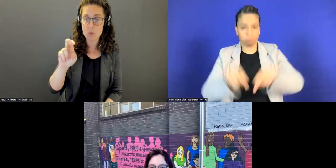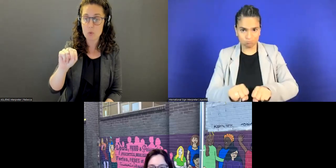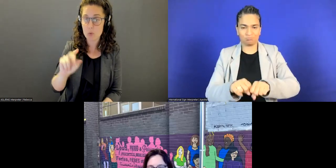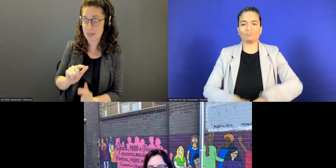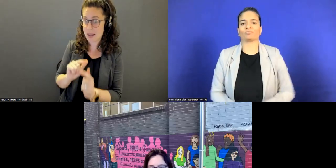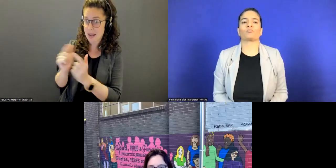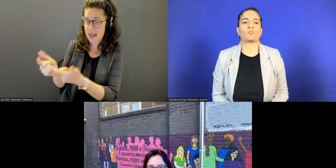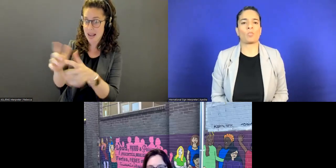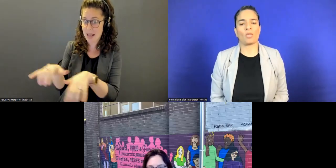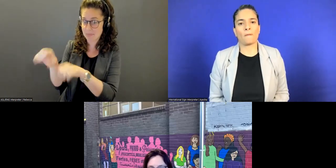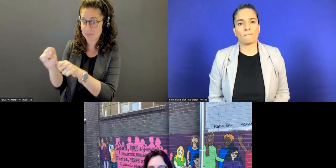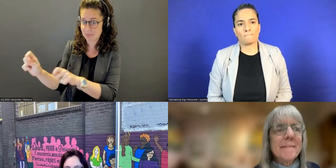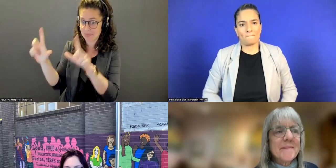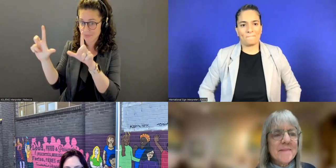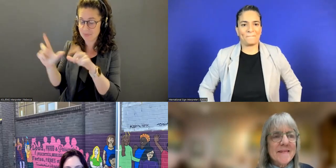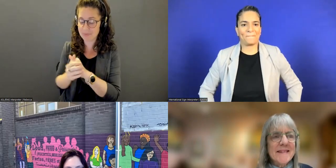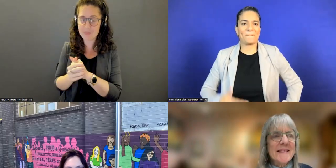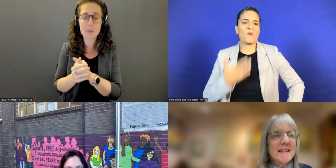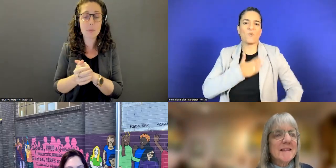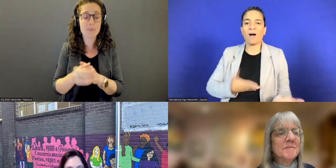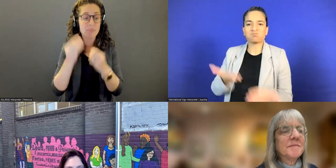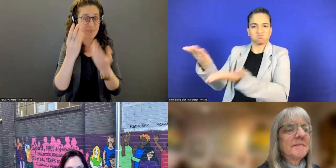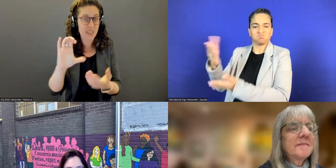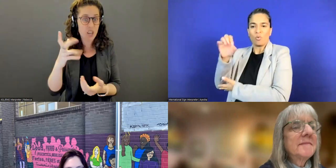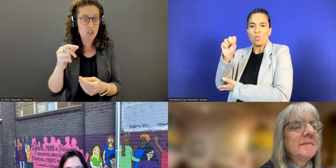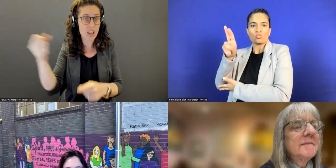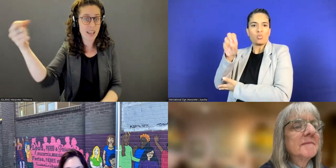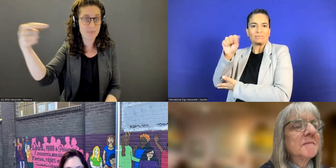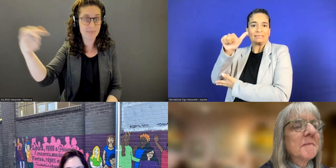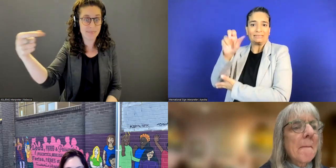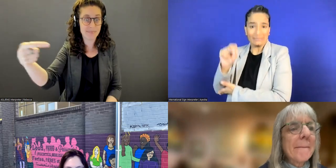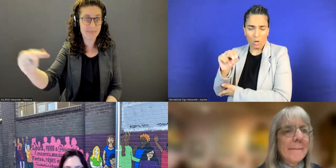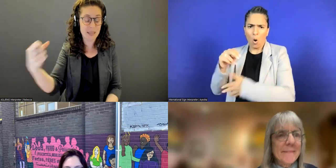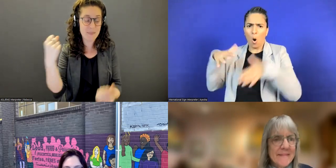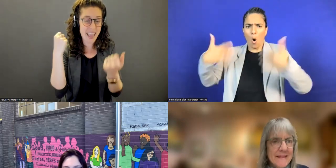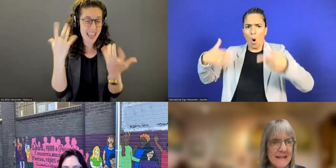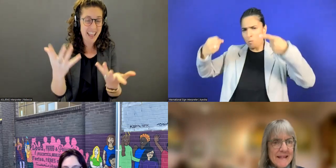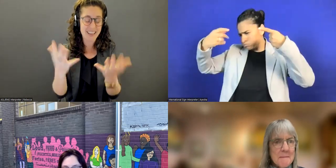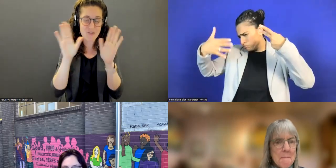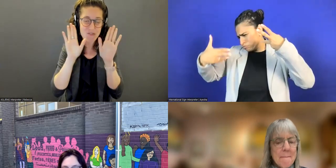We have so many great questions come in during that segment.